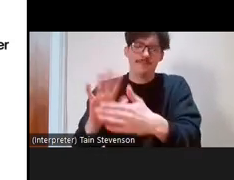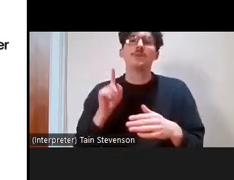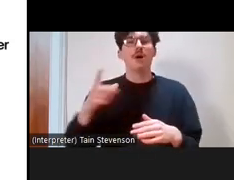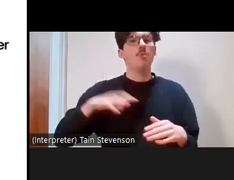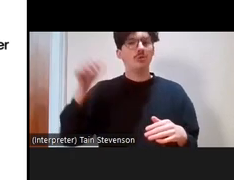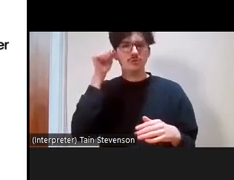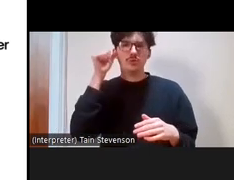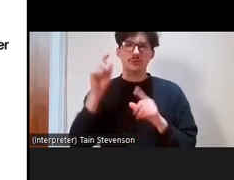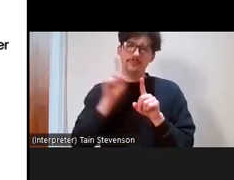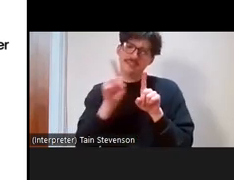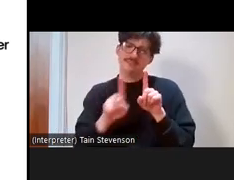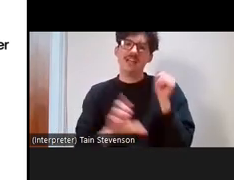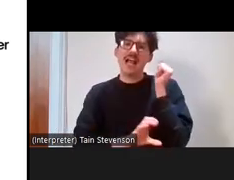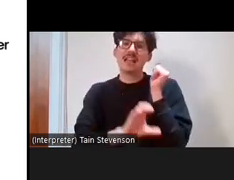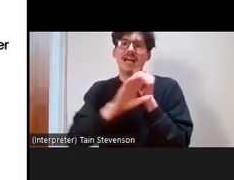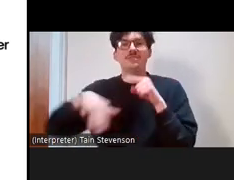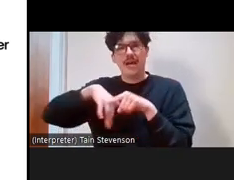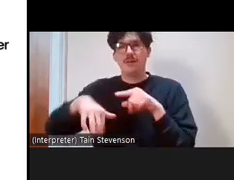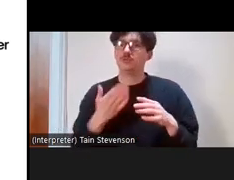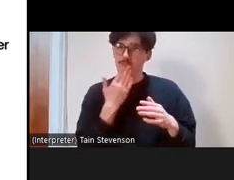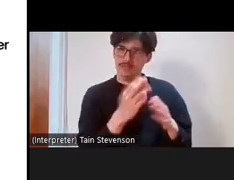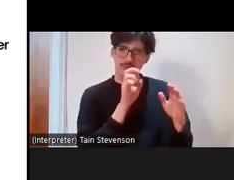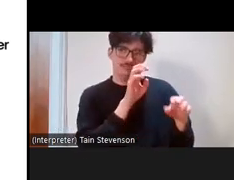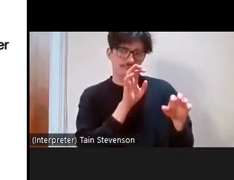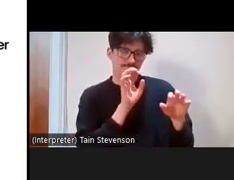represented. I'll give you a second to do that and then we'll talk through it a little bit.